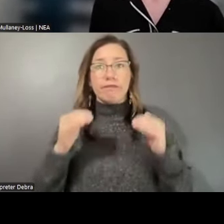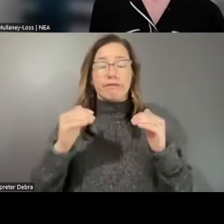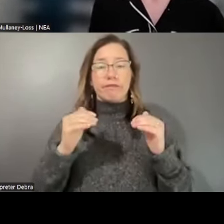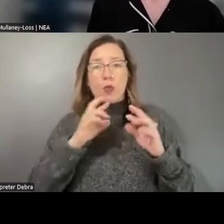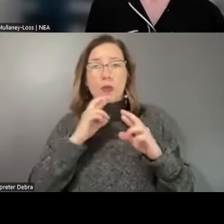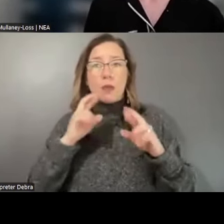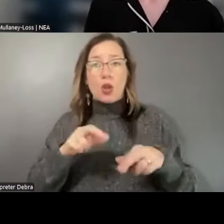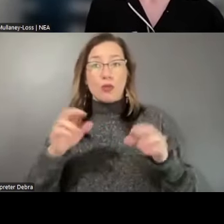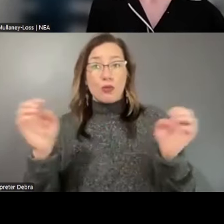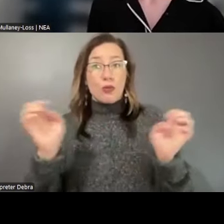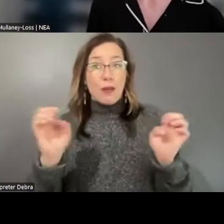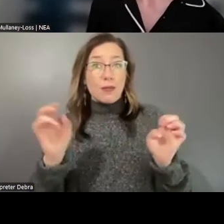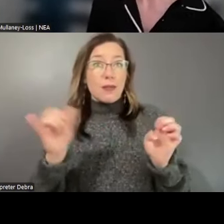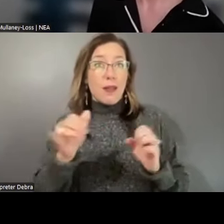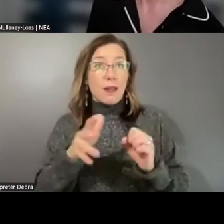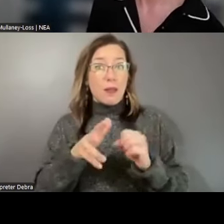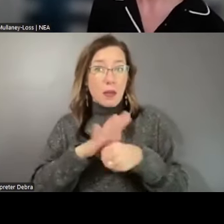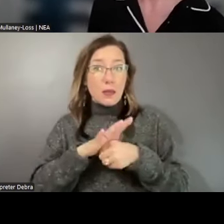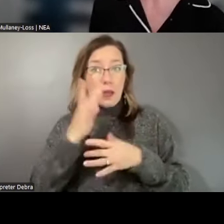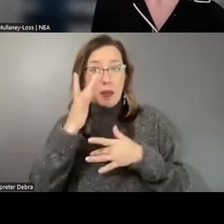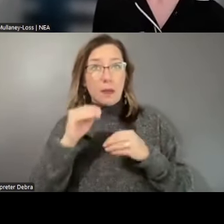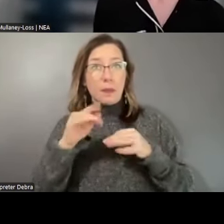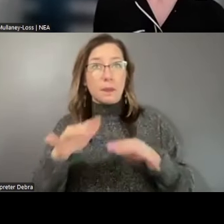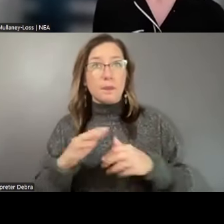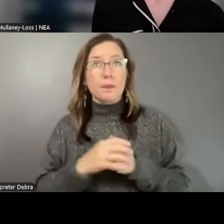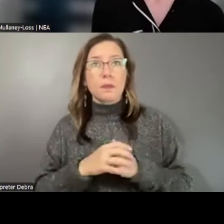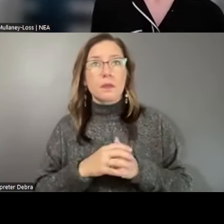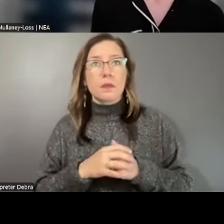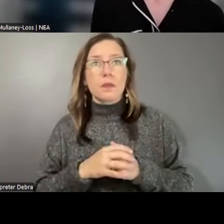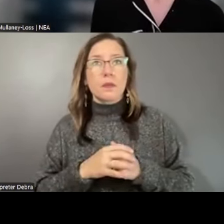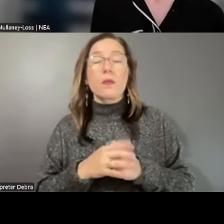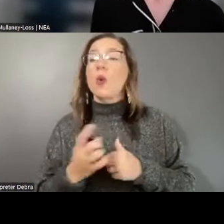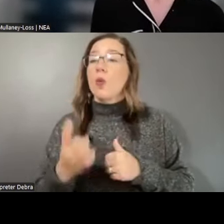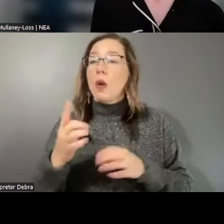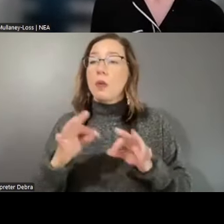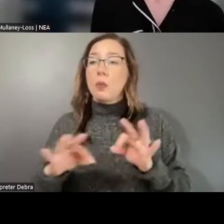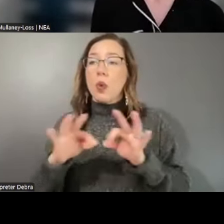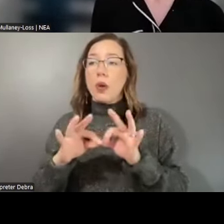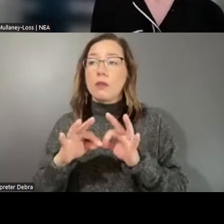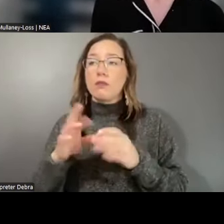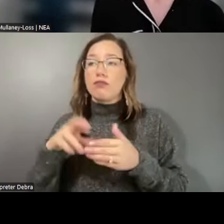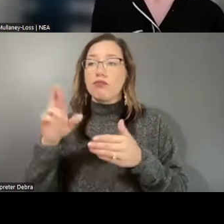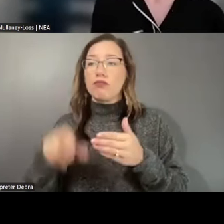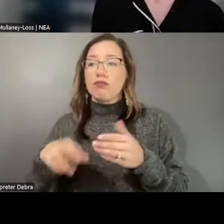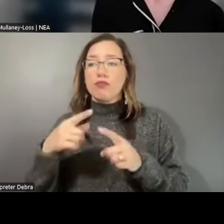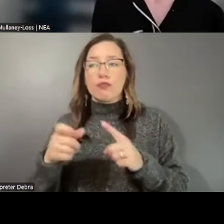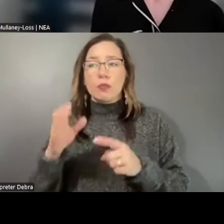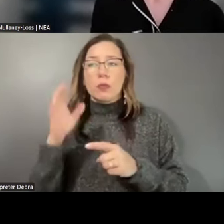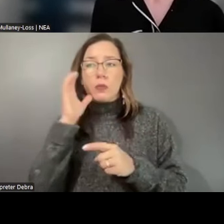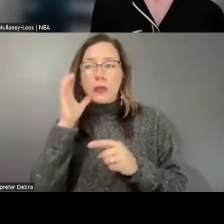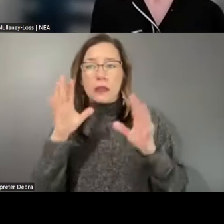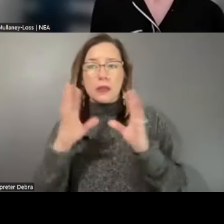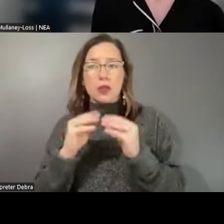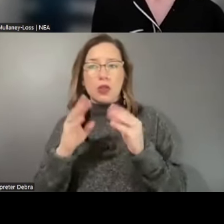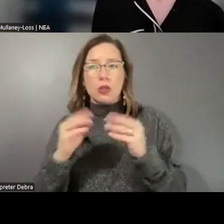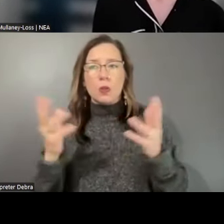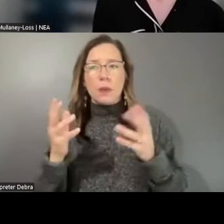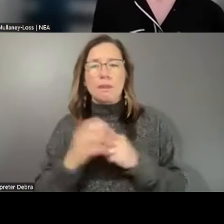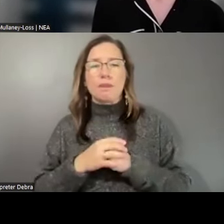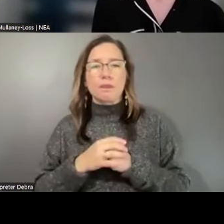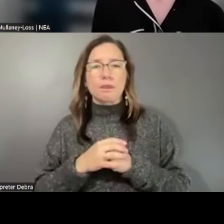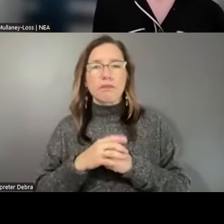the pandemic. So one of the key findings from the listening sessions was the severe impact that the